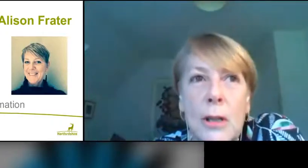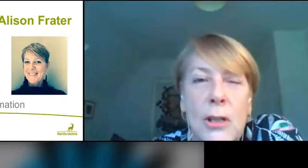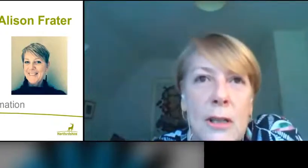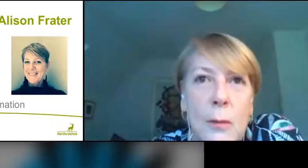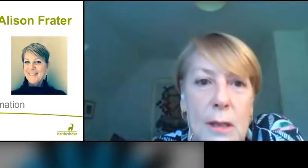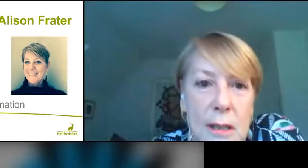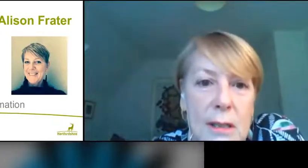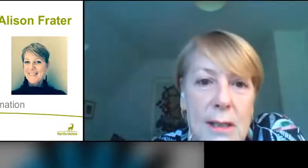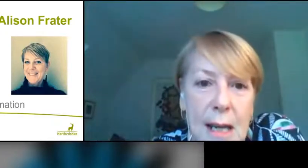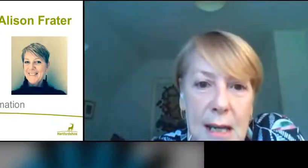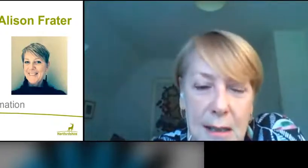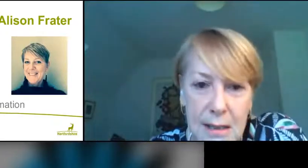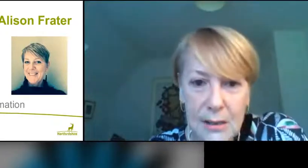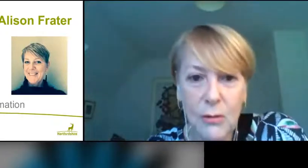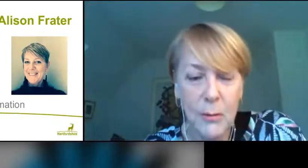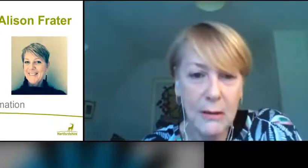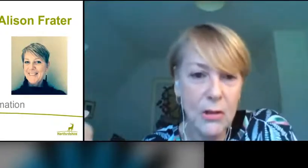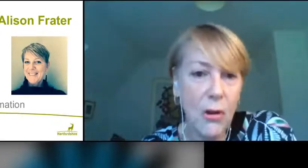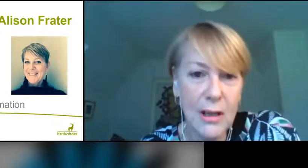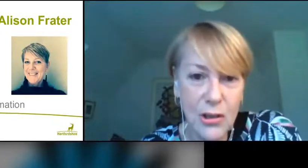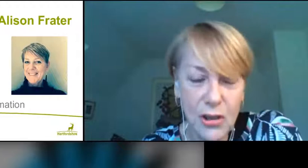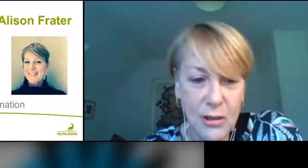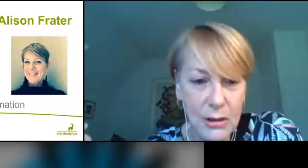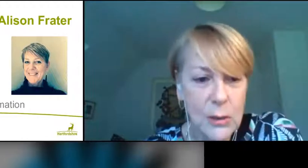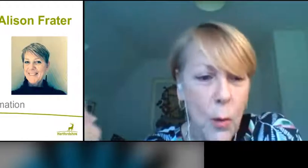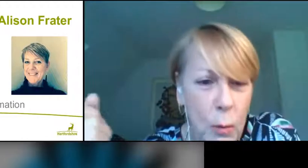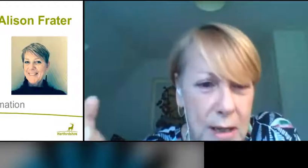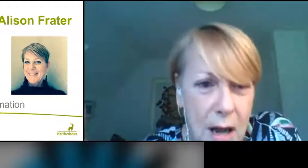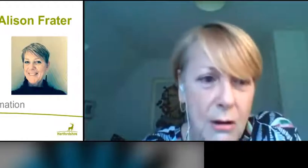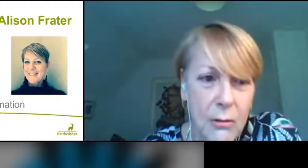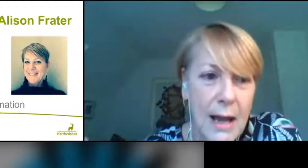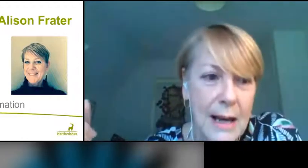question in some ways is to say that it's all about knowledge - you know, it's what we know.